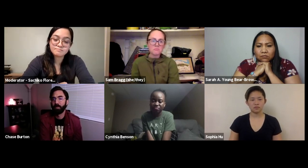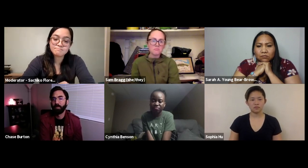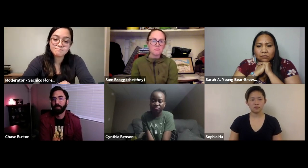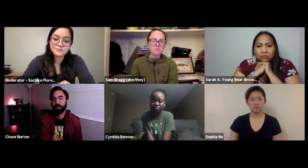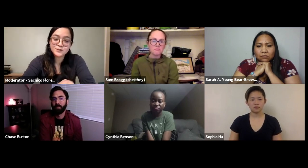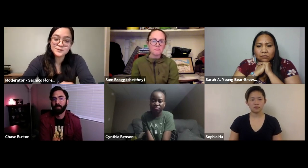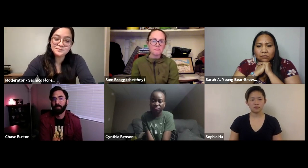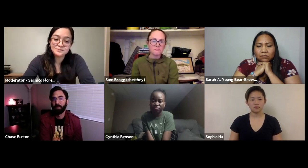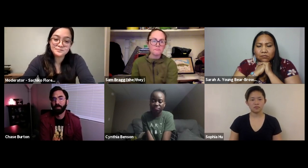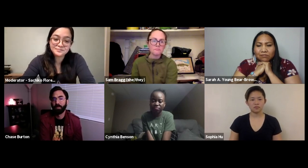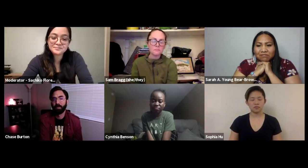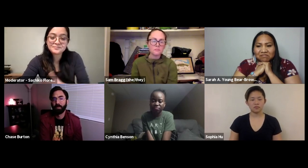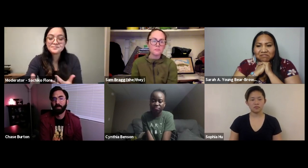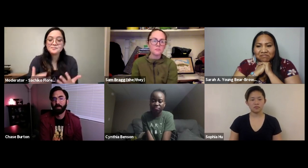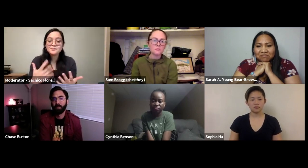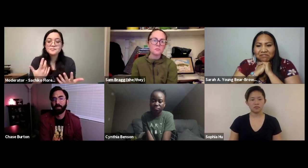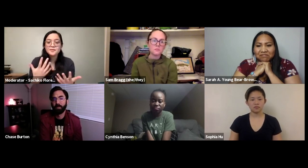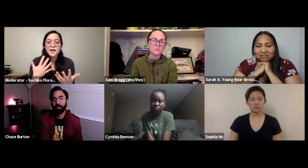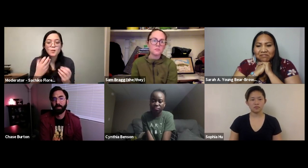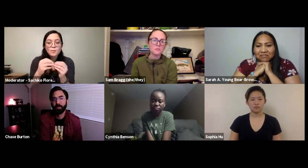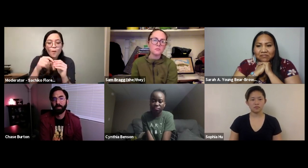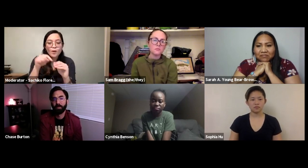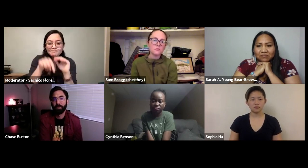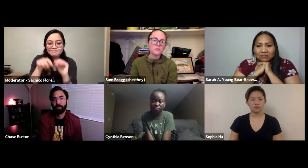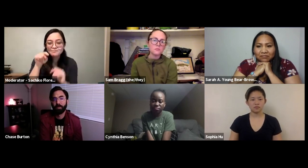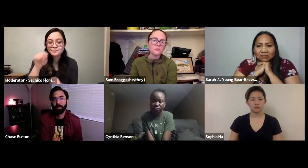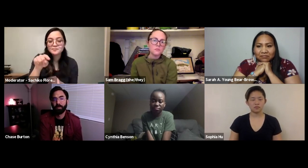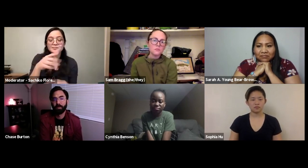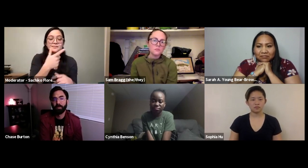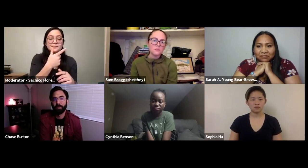as for outdoor recreation, it was something I had to self-teach.